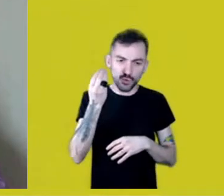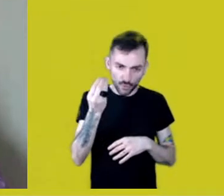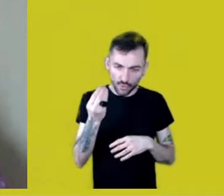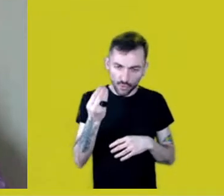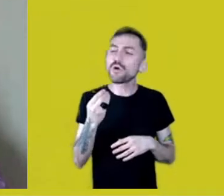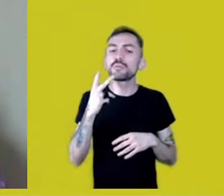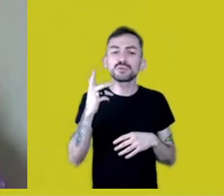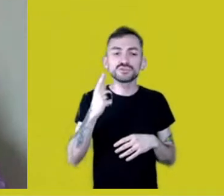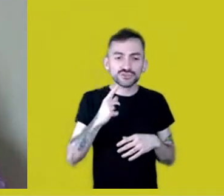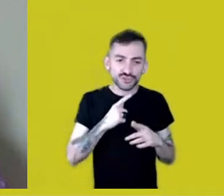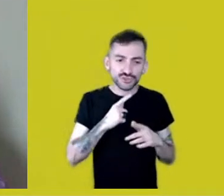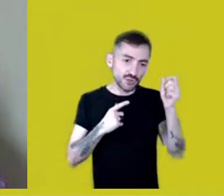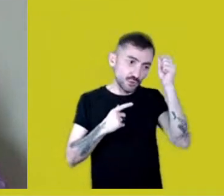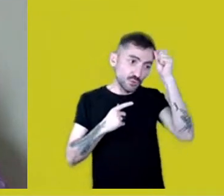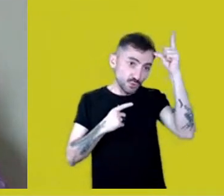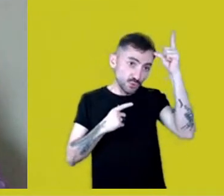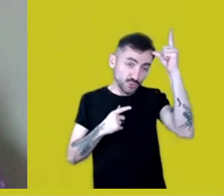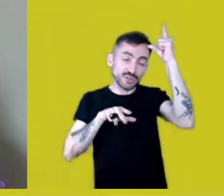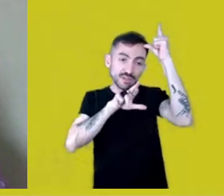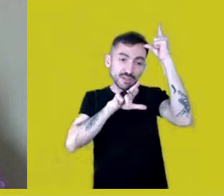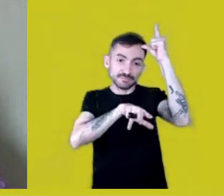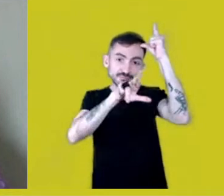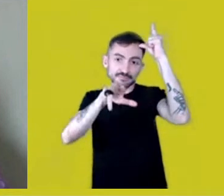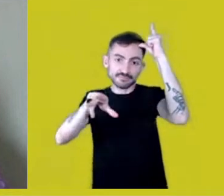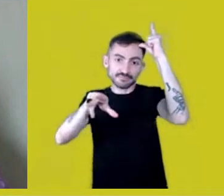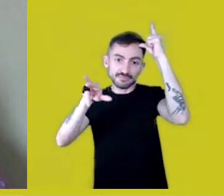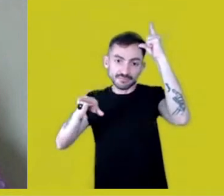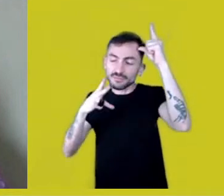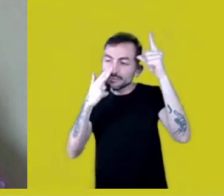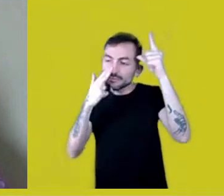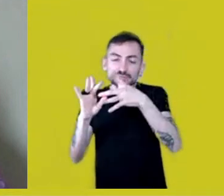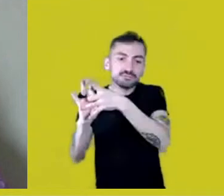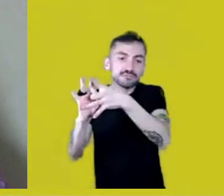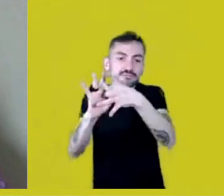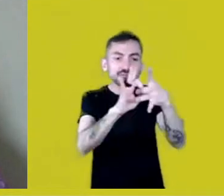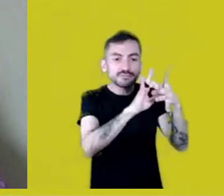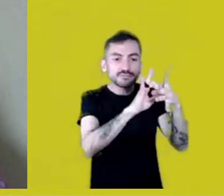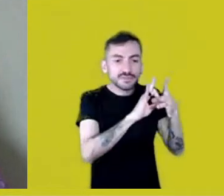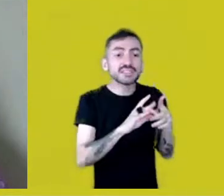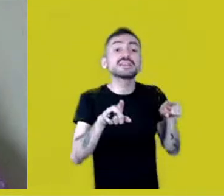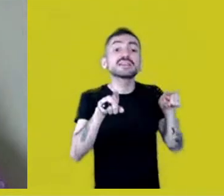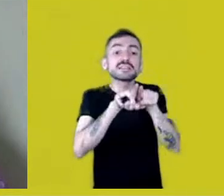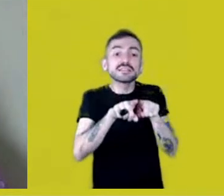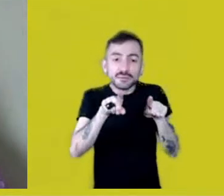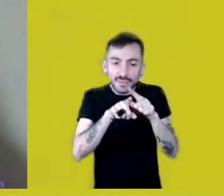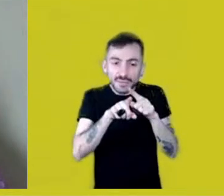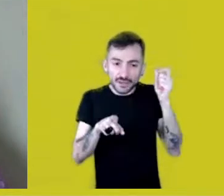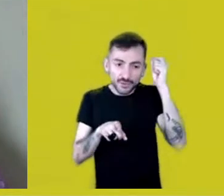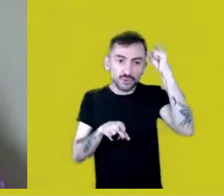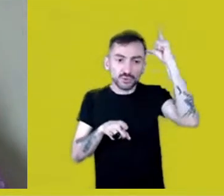between the culture of Native peoples with African, Afrodiasporic culture,